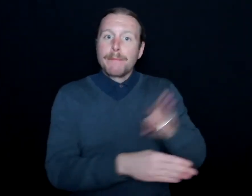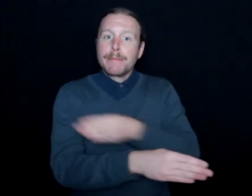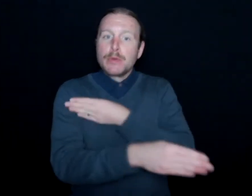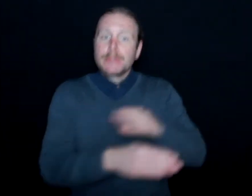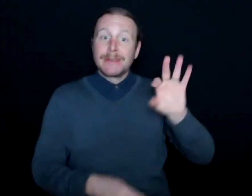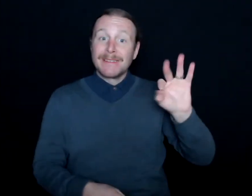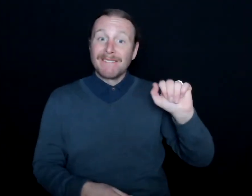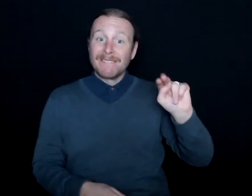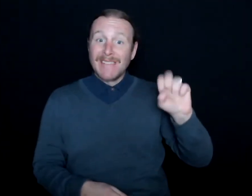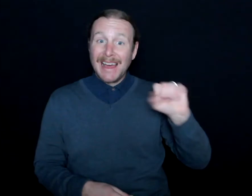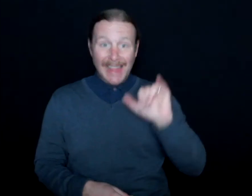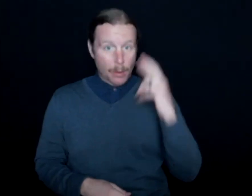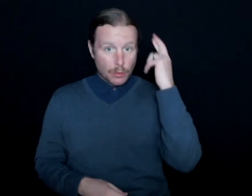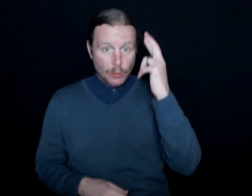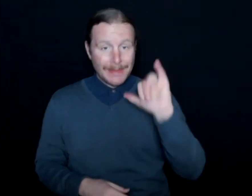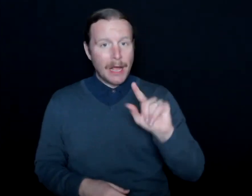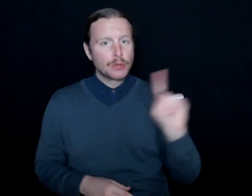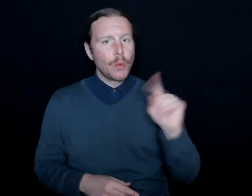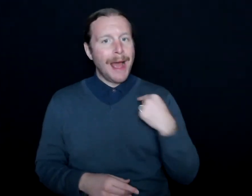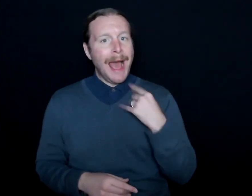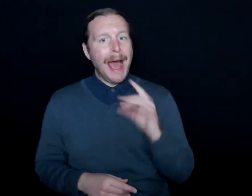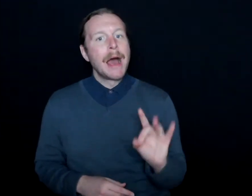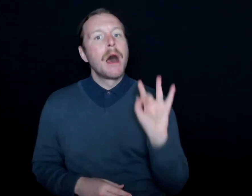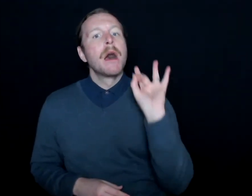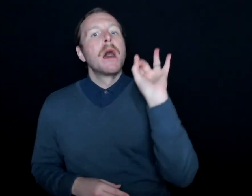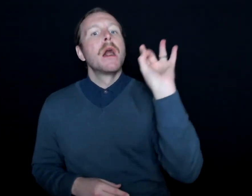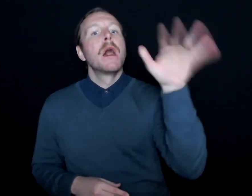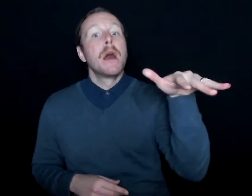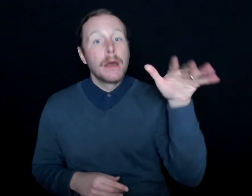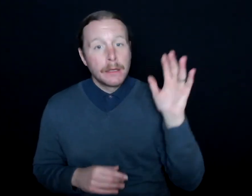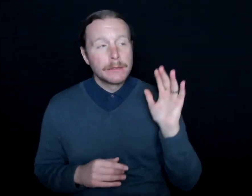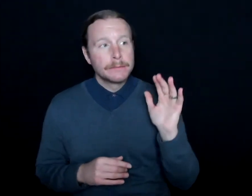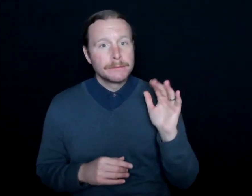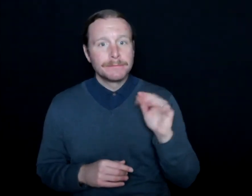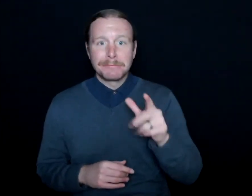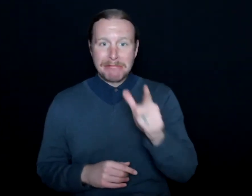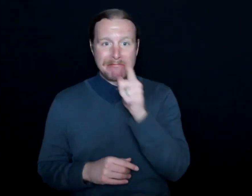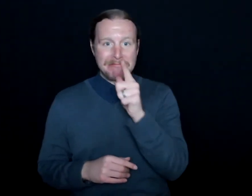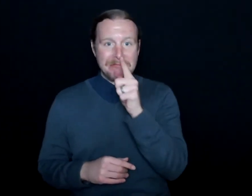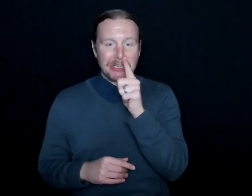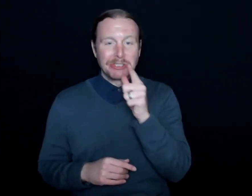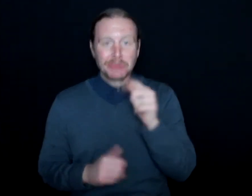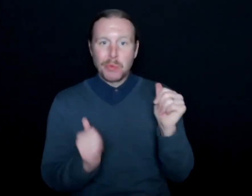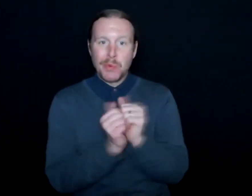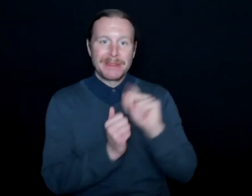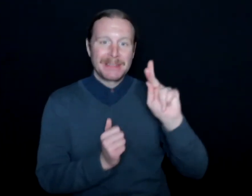And that's where I shot my shot. It was at a lunch with Kieran Nulty,